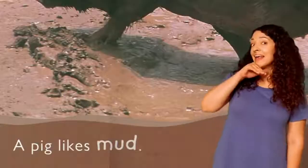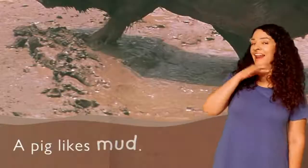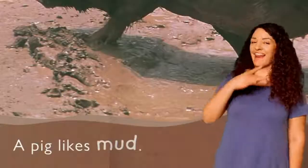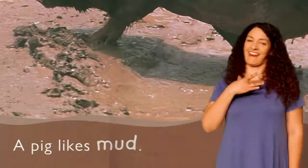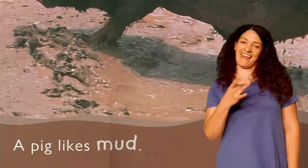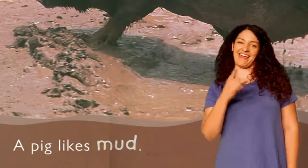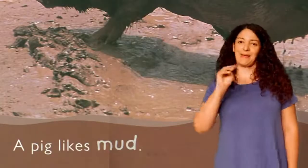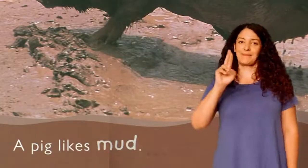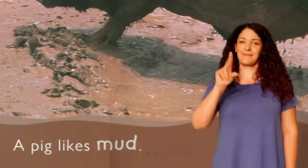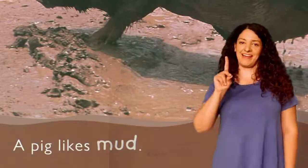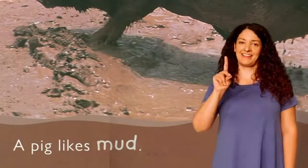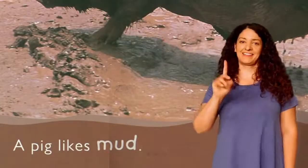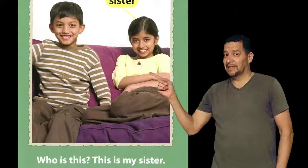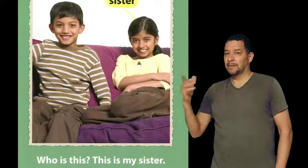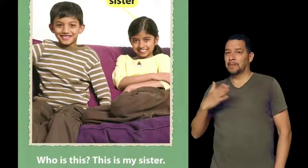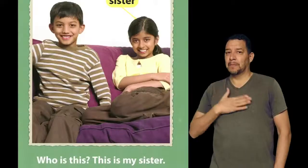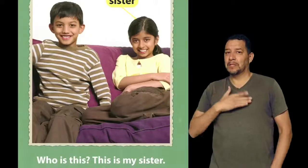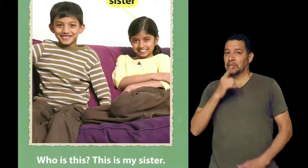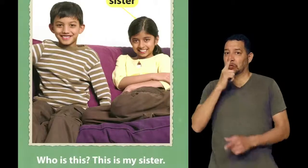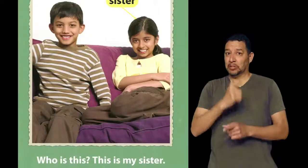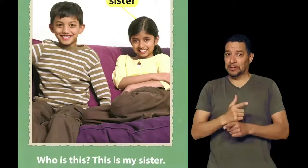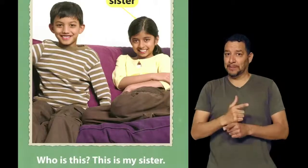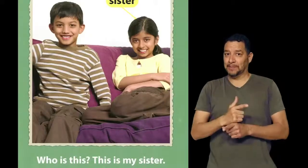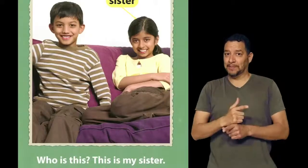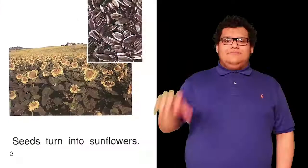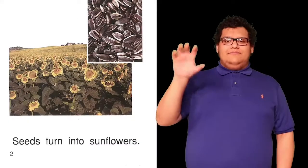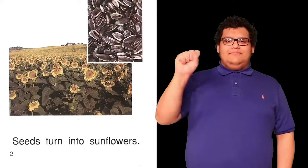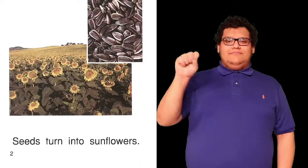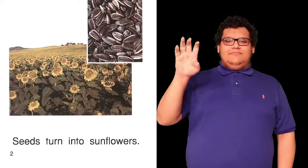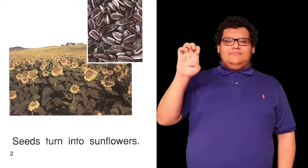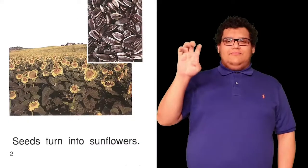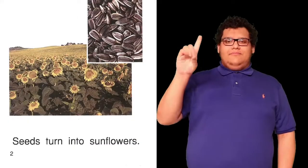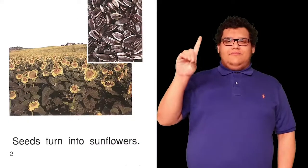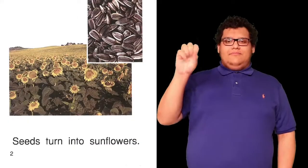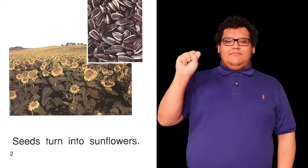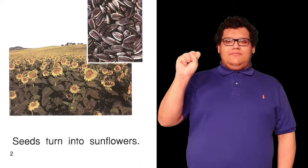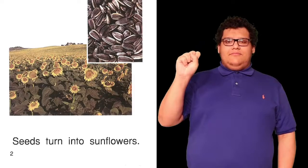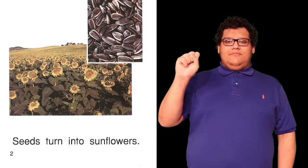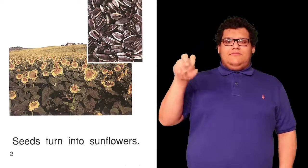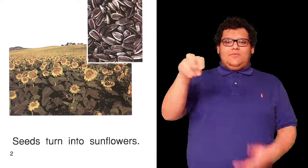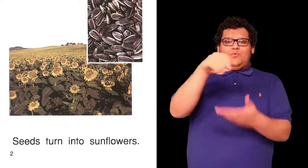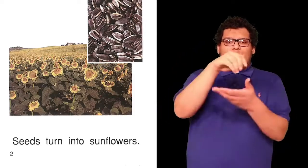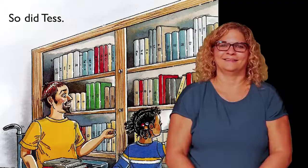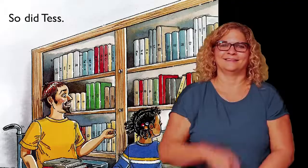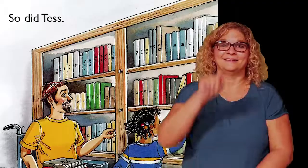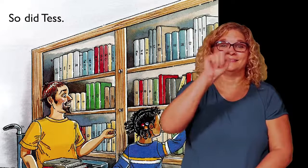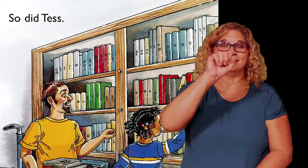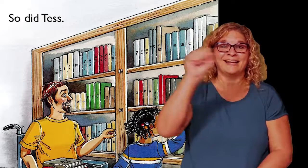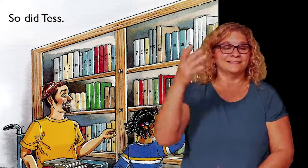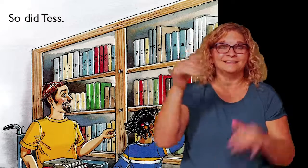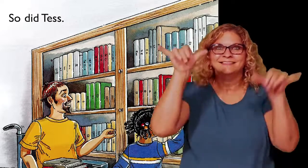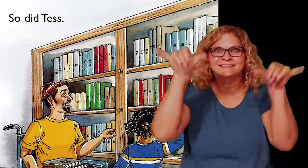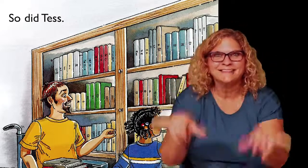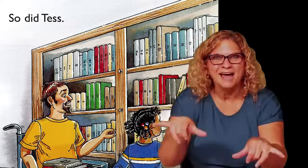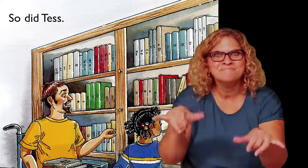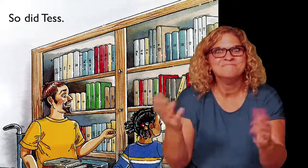a pig likes mud that's my sister